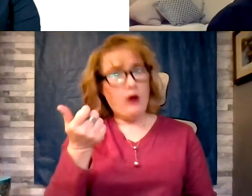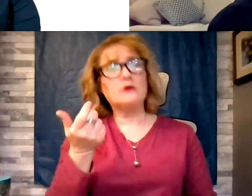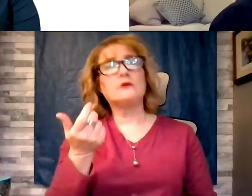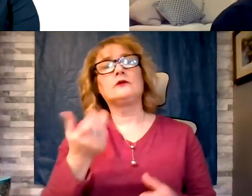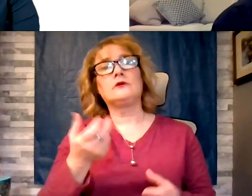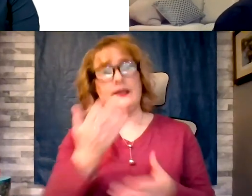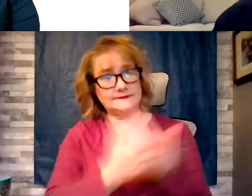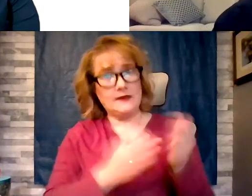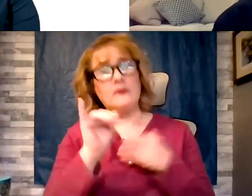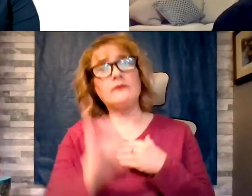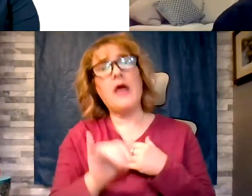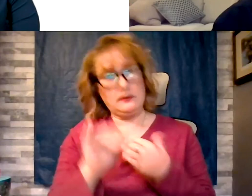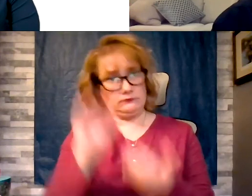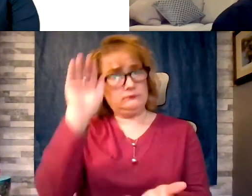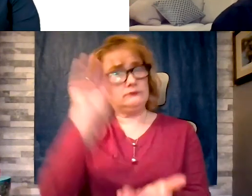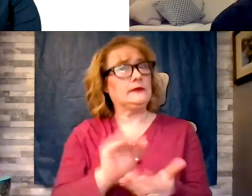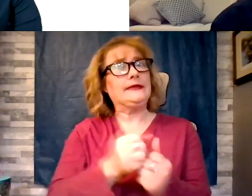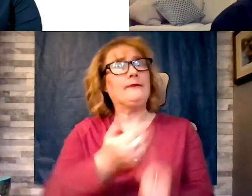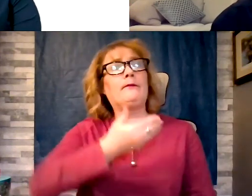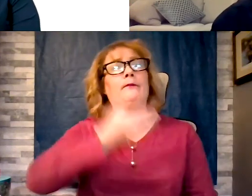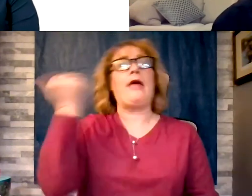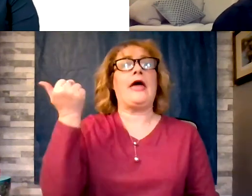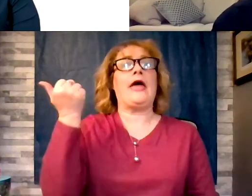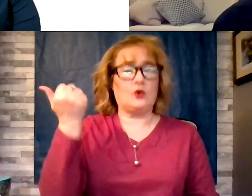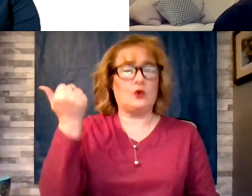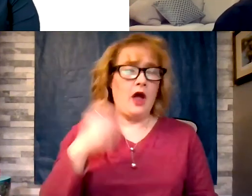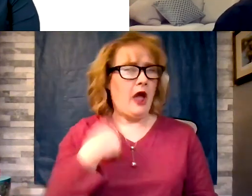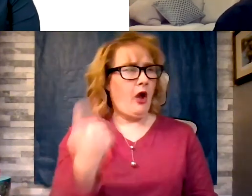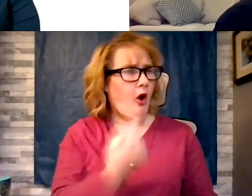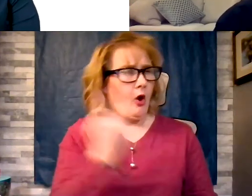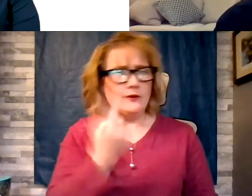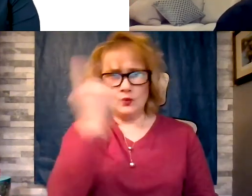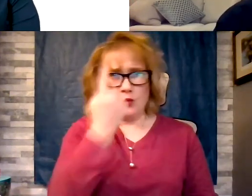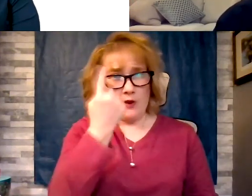to get better. I have always wondered is this coincidental or